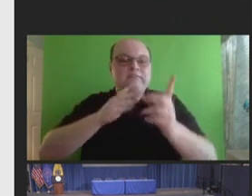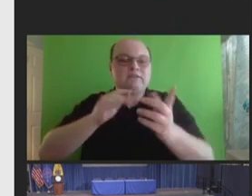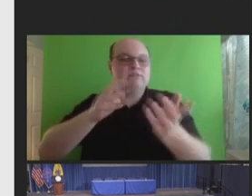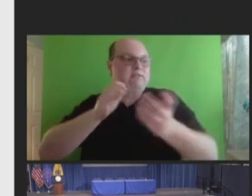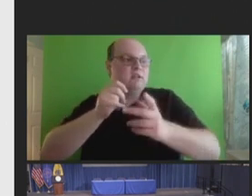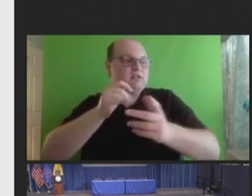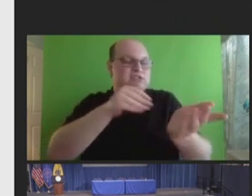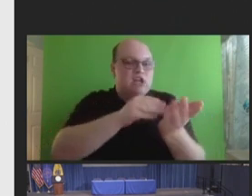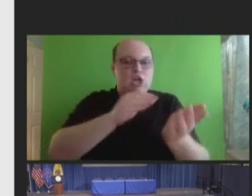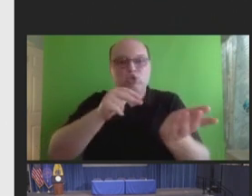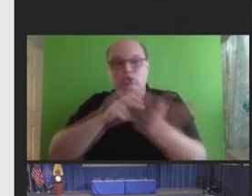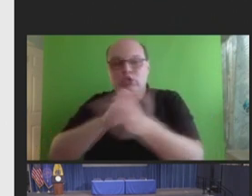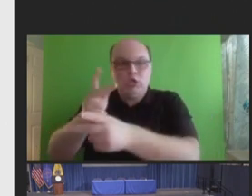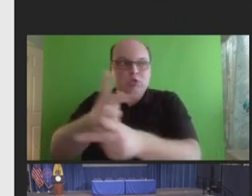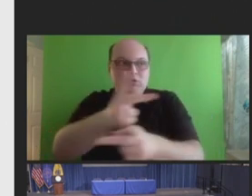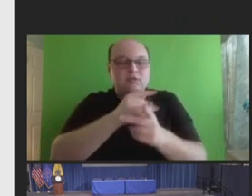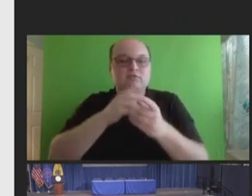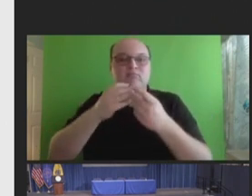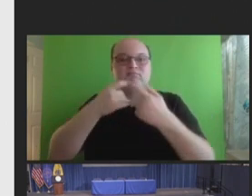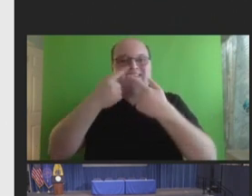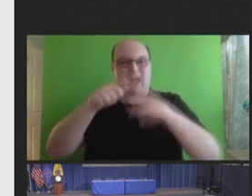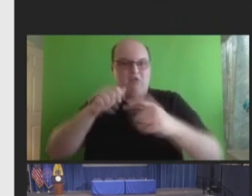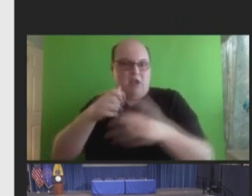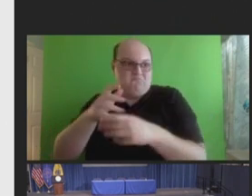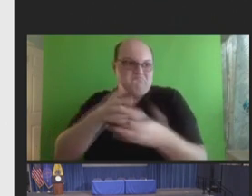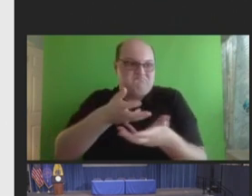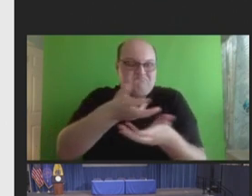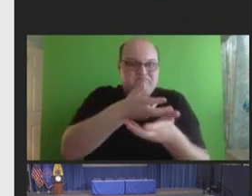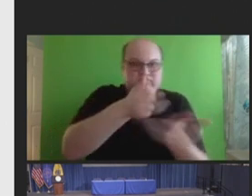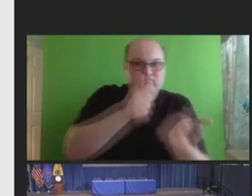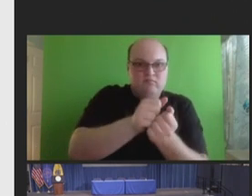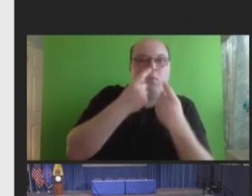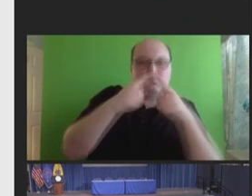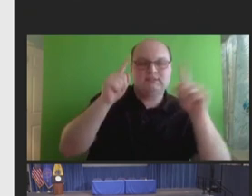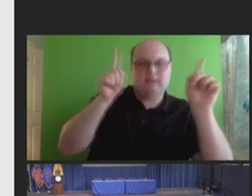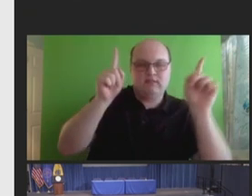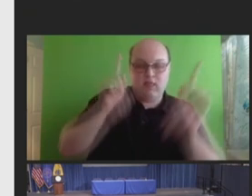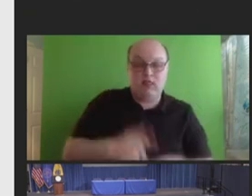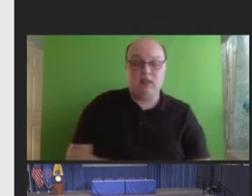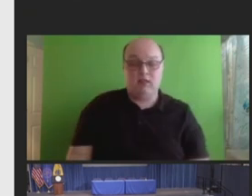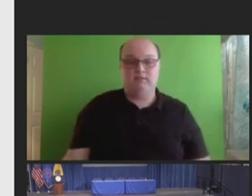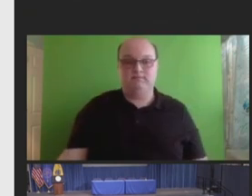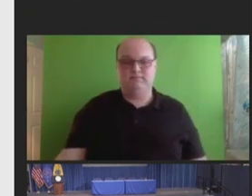and patients. Next slide, please.